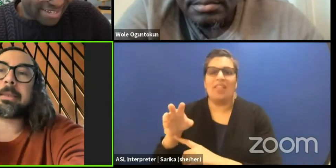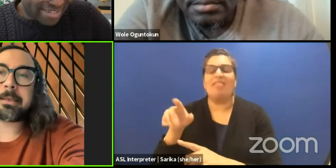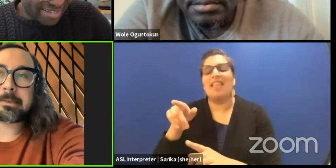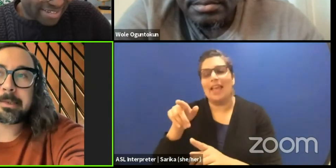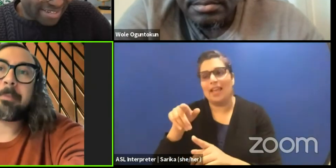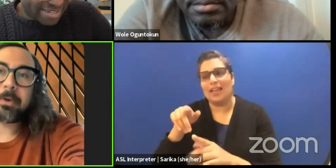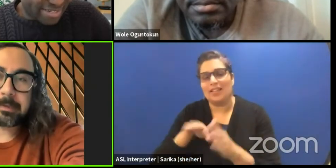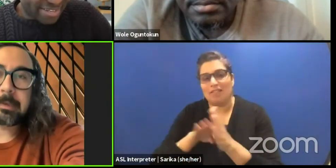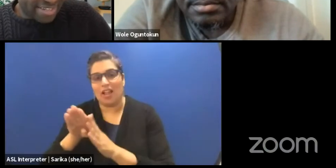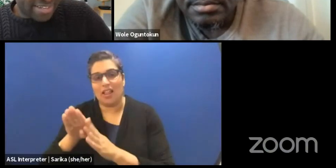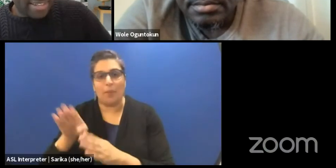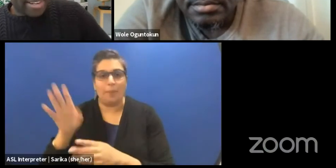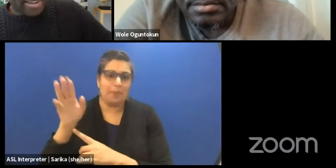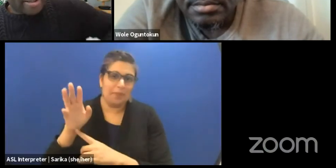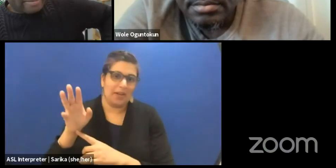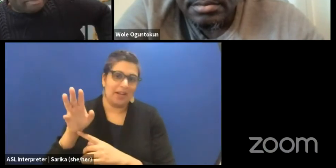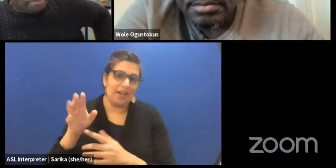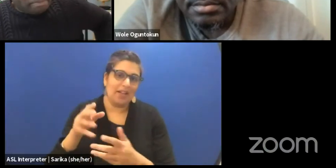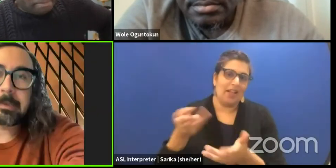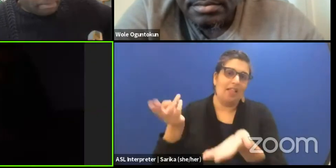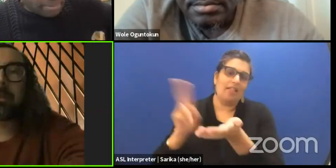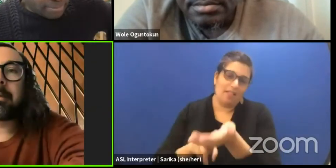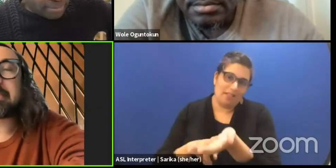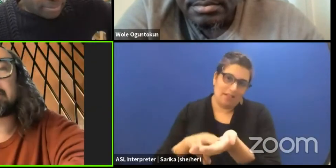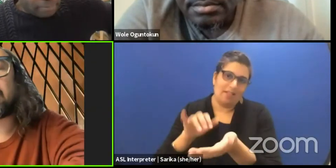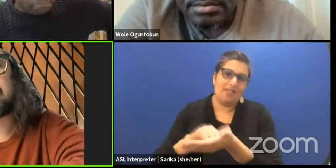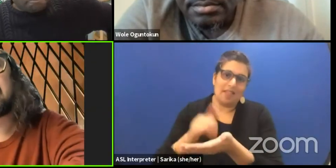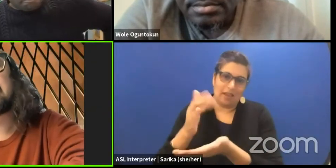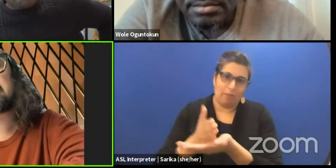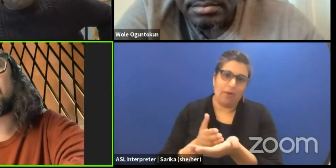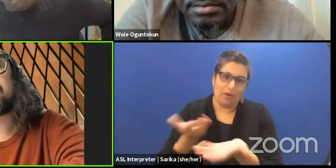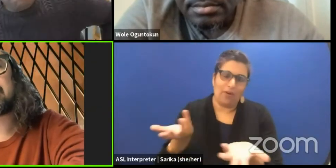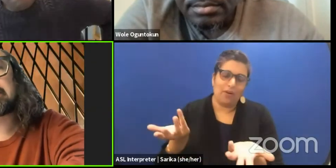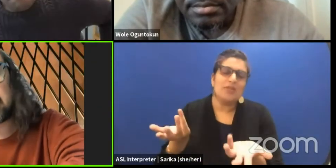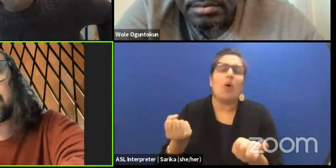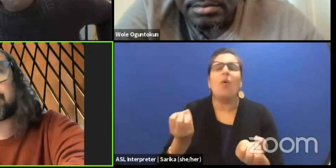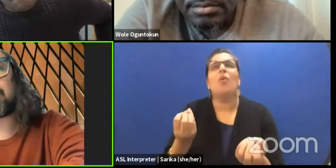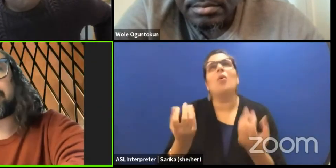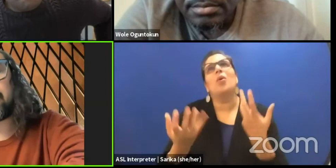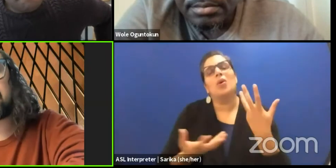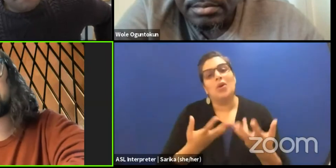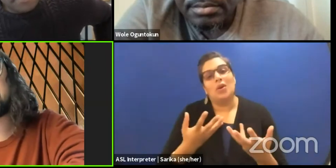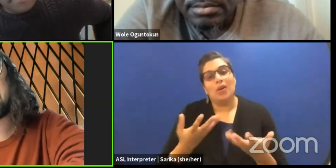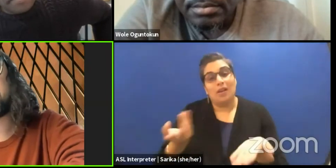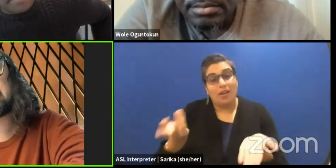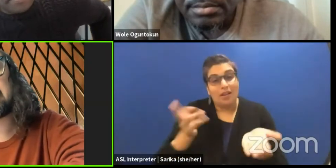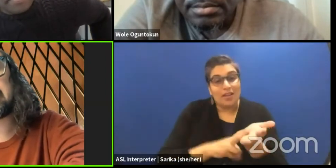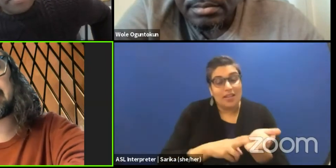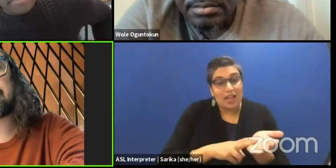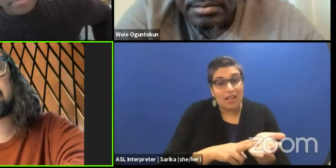and then it's that person that signs the media score. So the signature of authorship that happens at the end